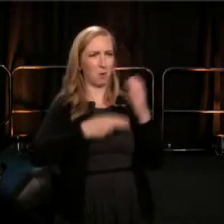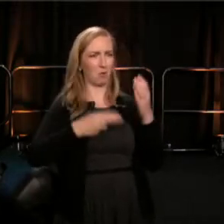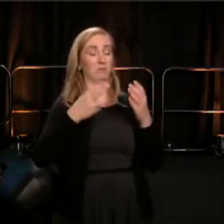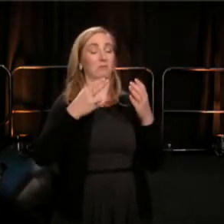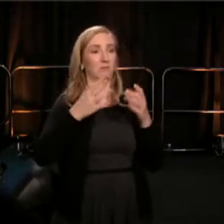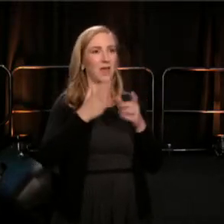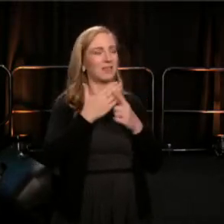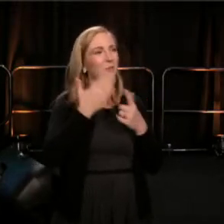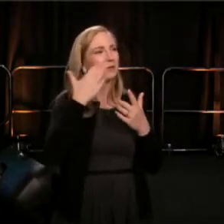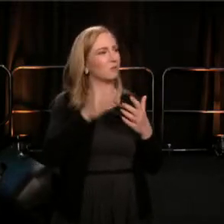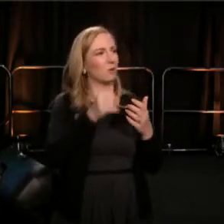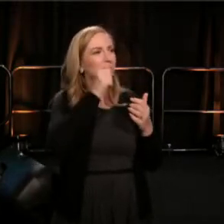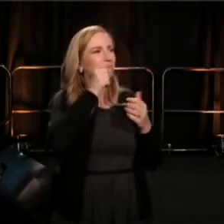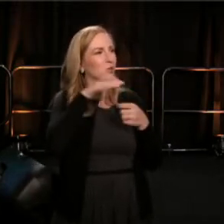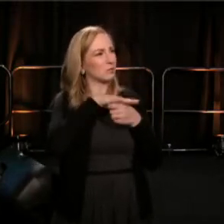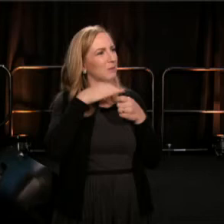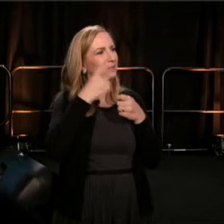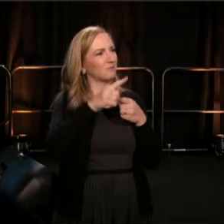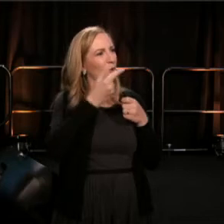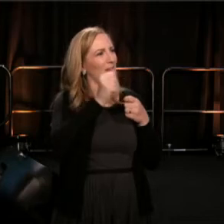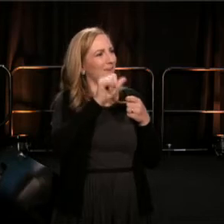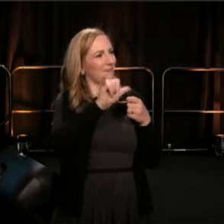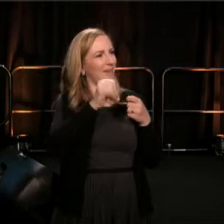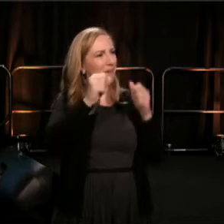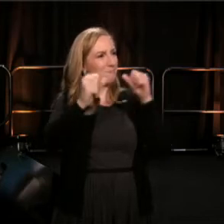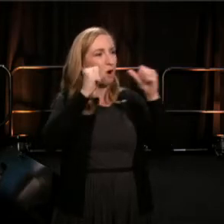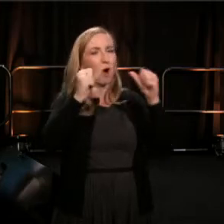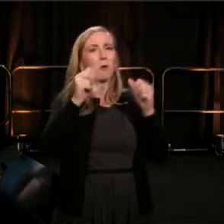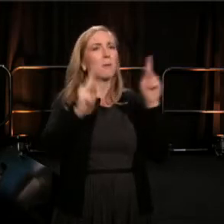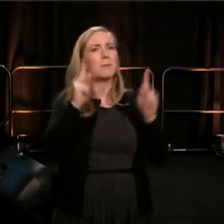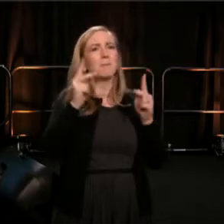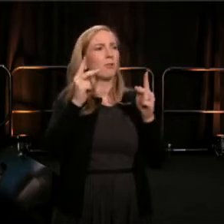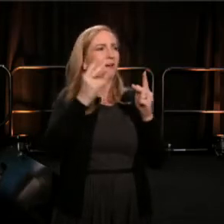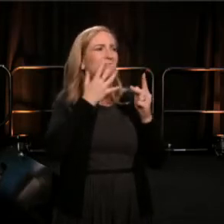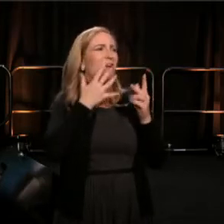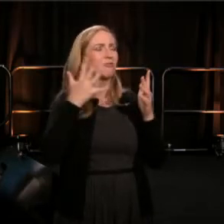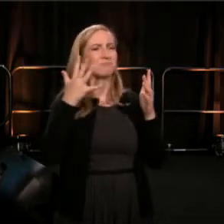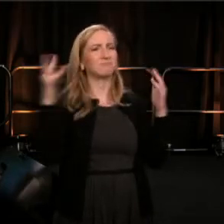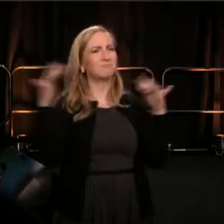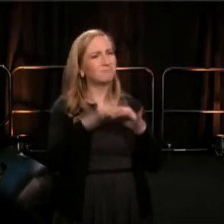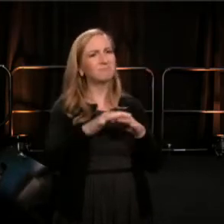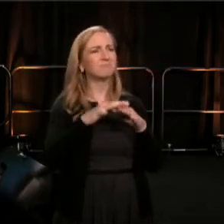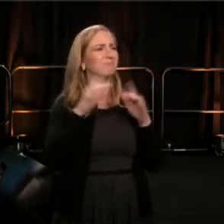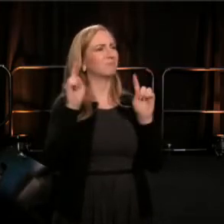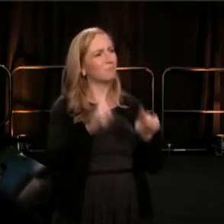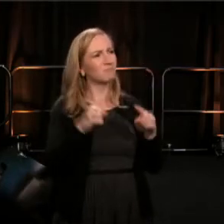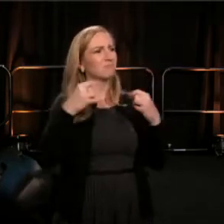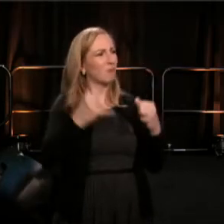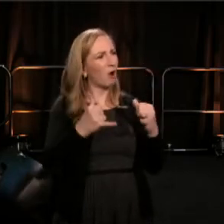on a night when queer people of color, had gathered to celebrate life, would become a place of grief.